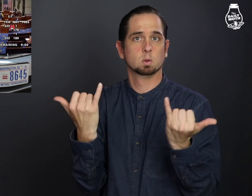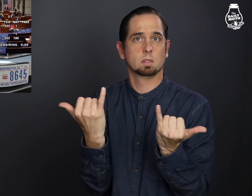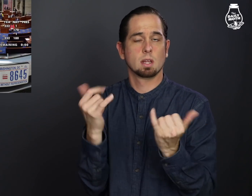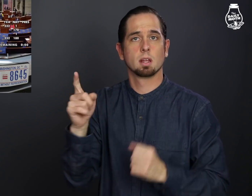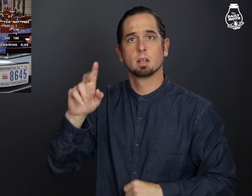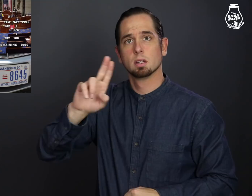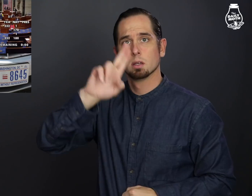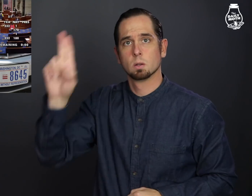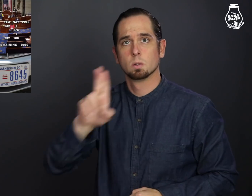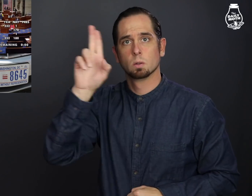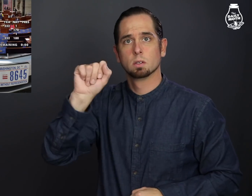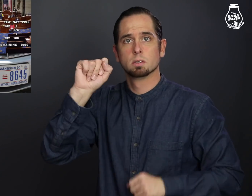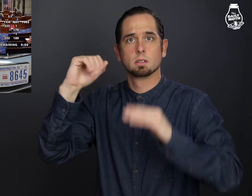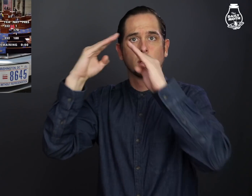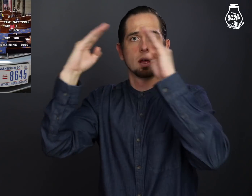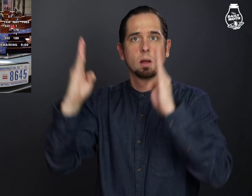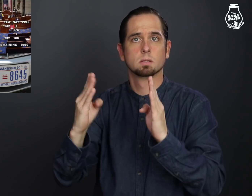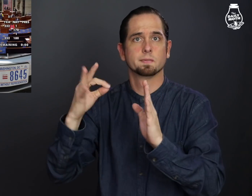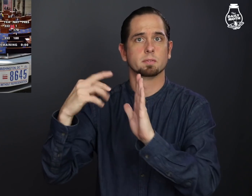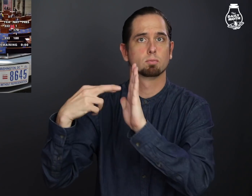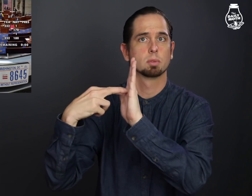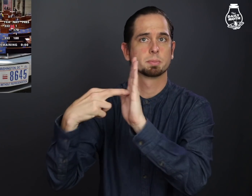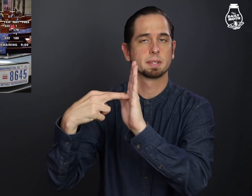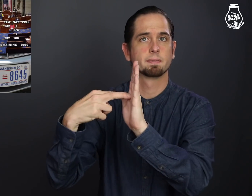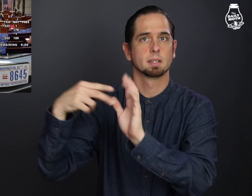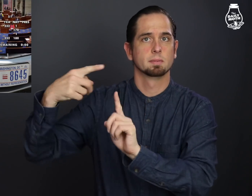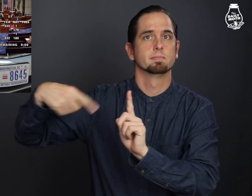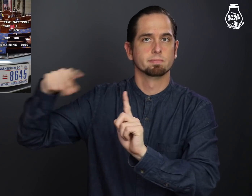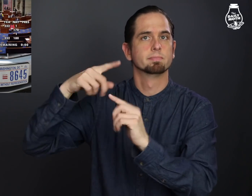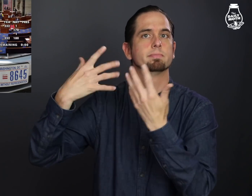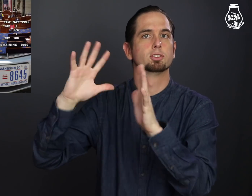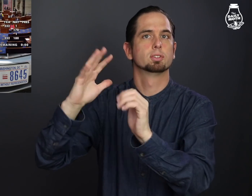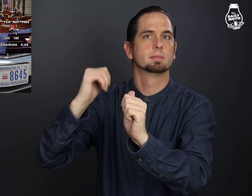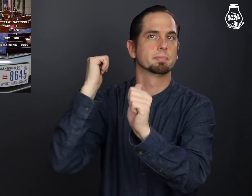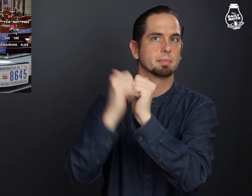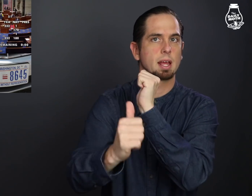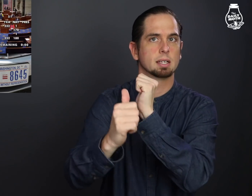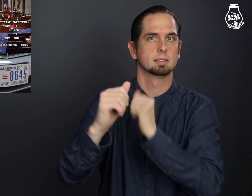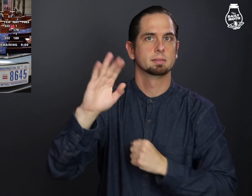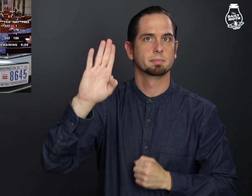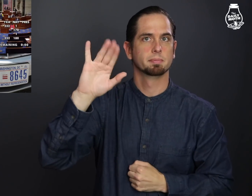The U.S. House of Representatives passed